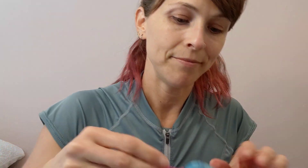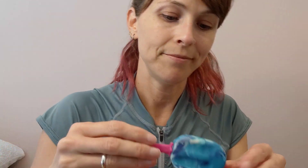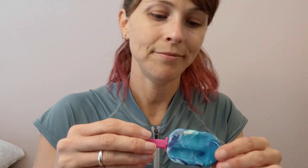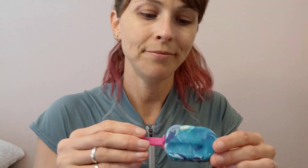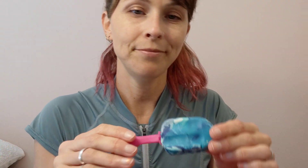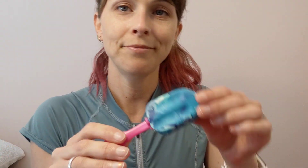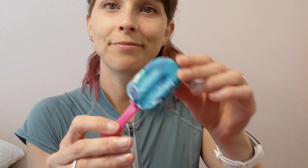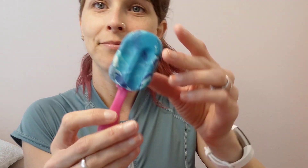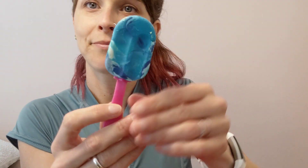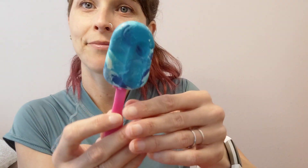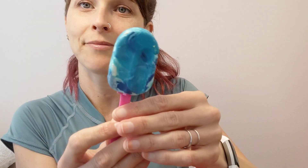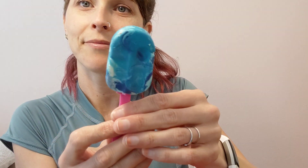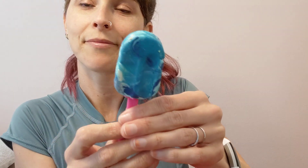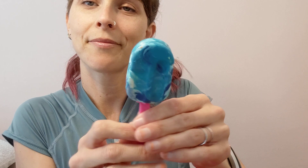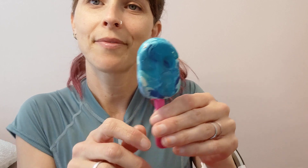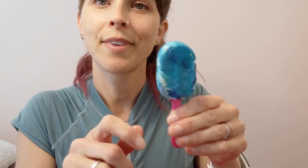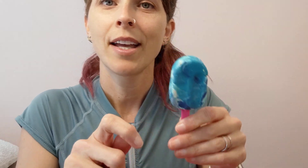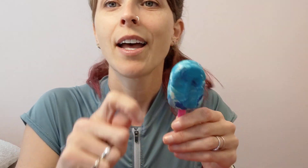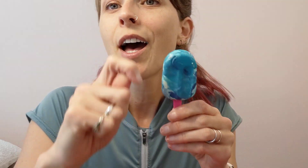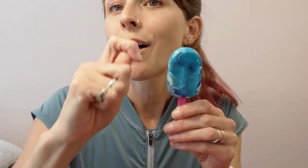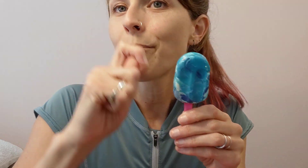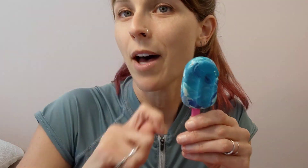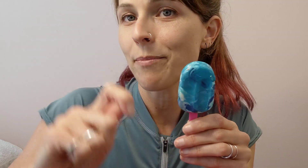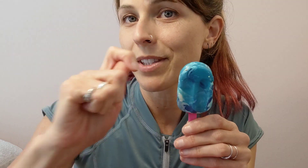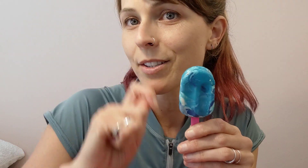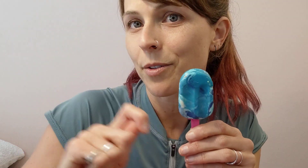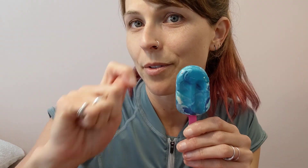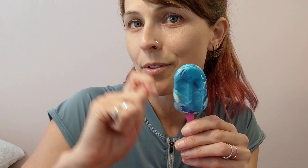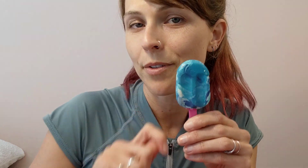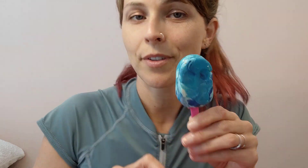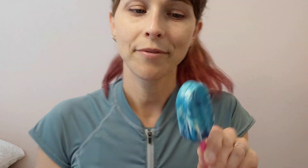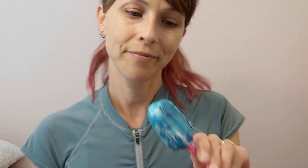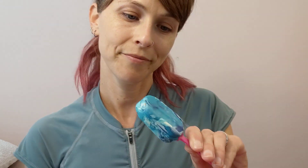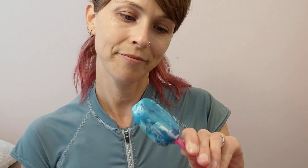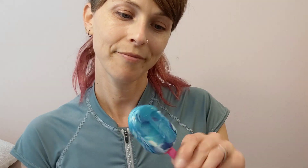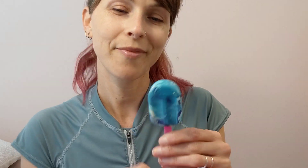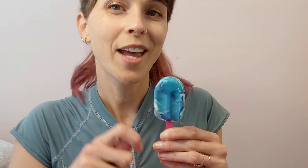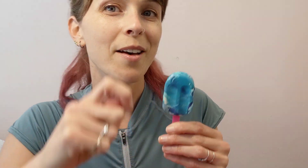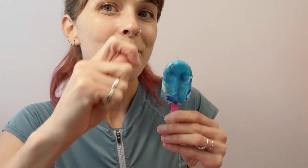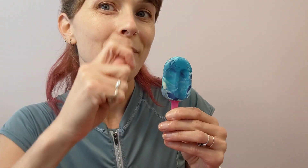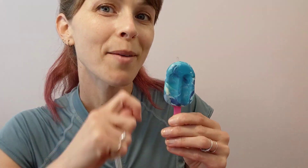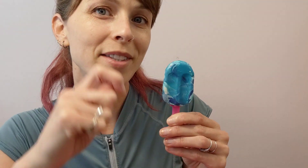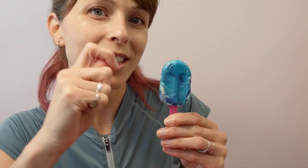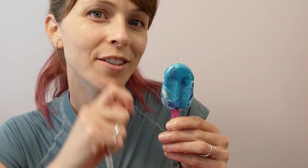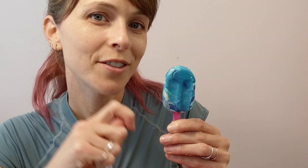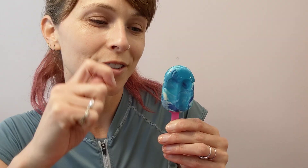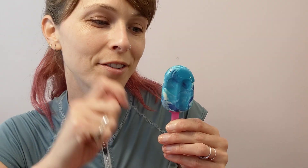Mmmm a popsicle. Popsicle.